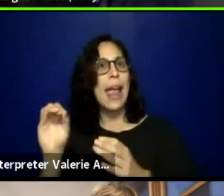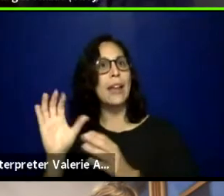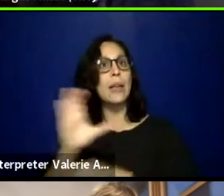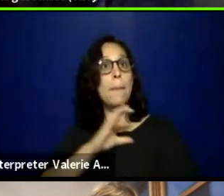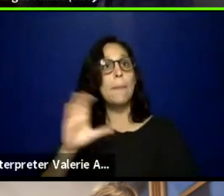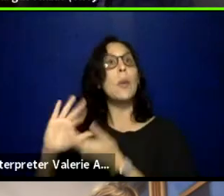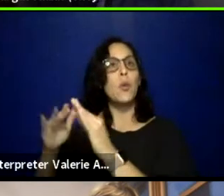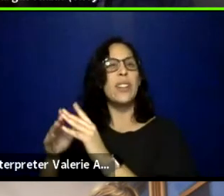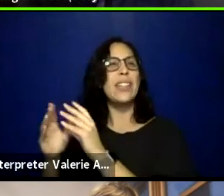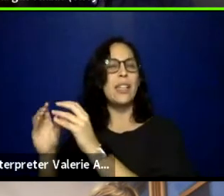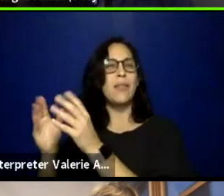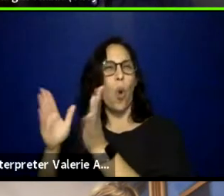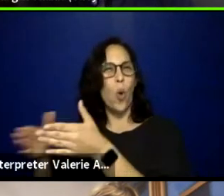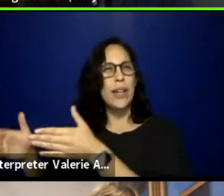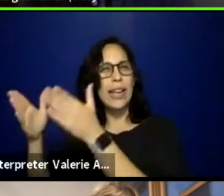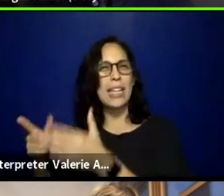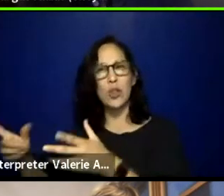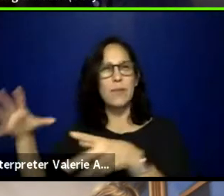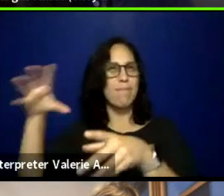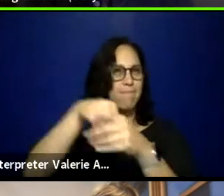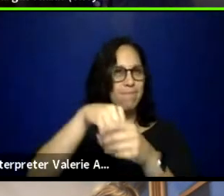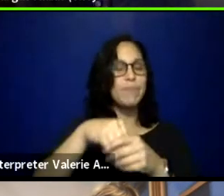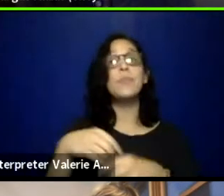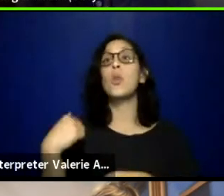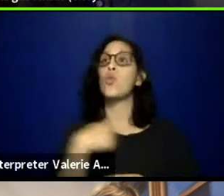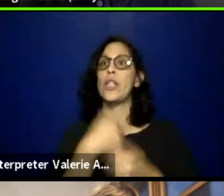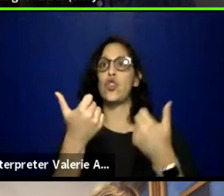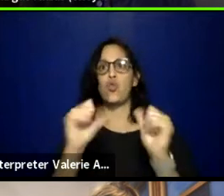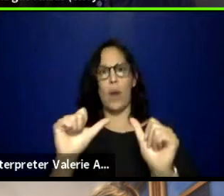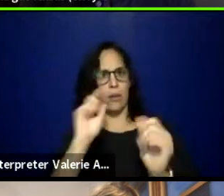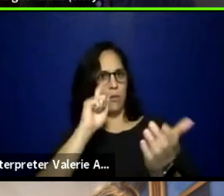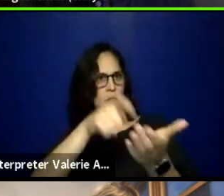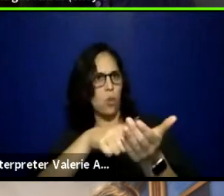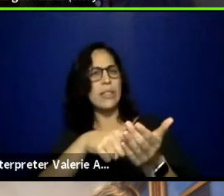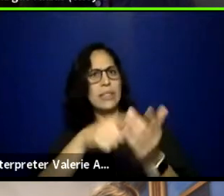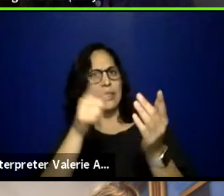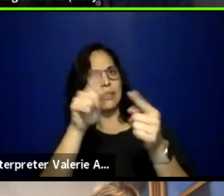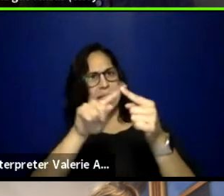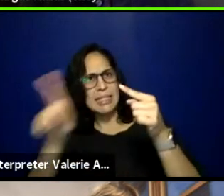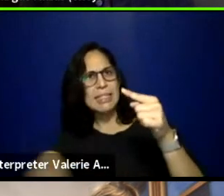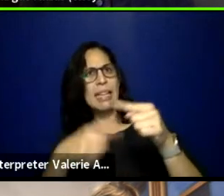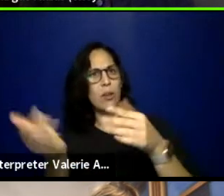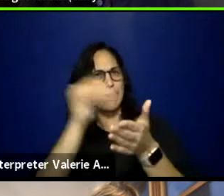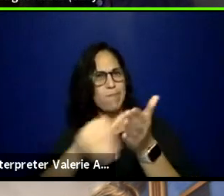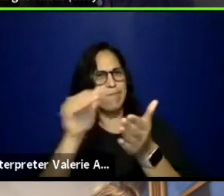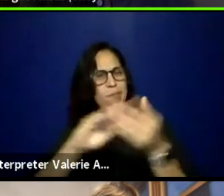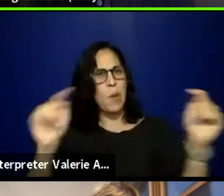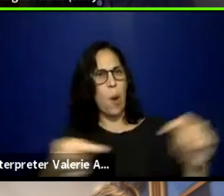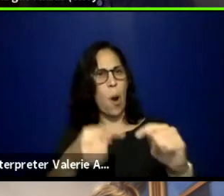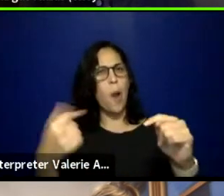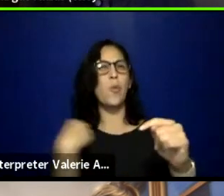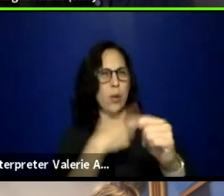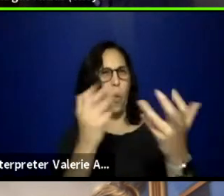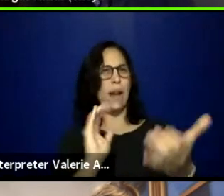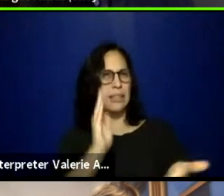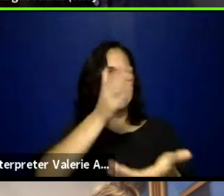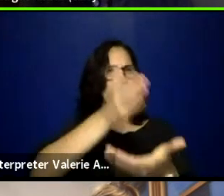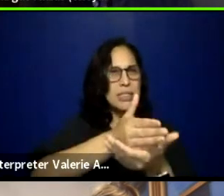So ITM seeks to break patterns and cycles of harm individually, collectively, and globally to carve capacity for the ever-changing